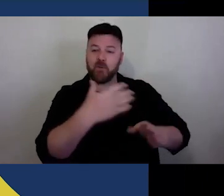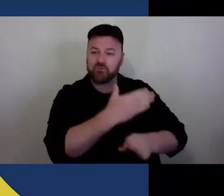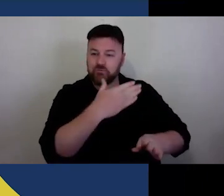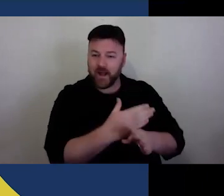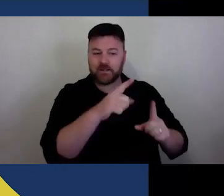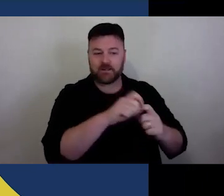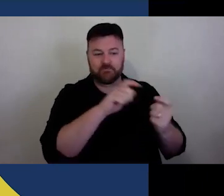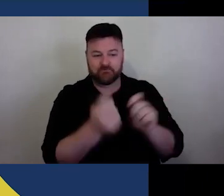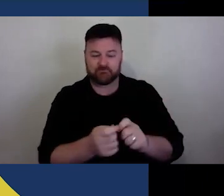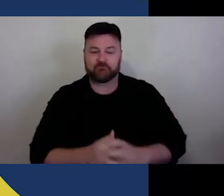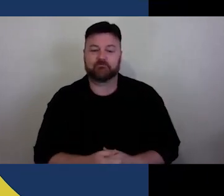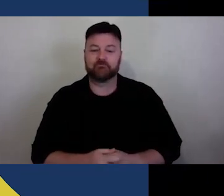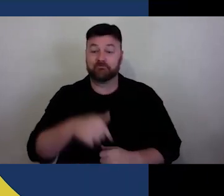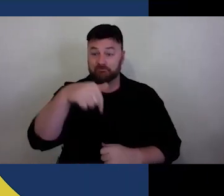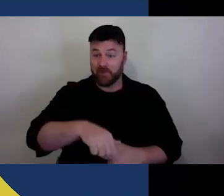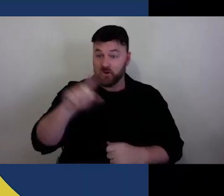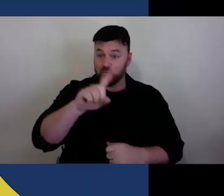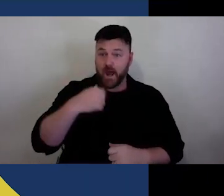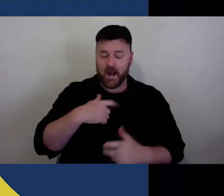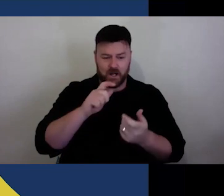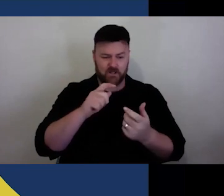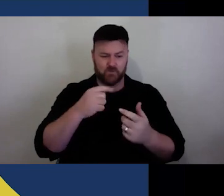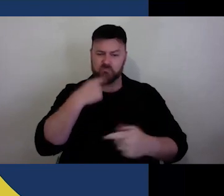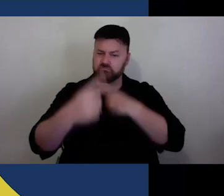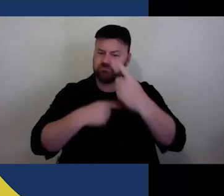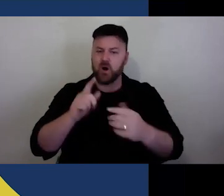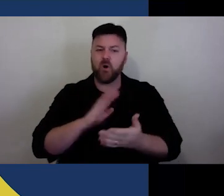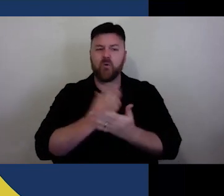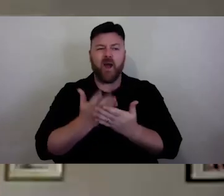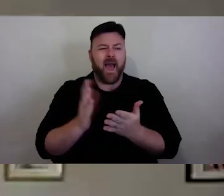practice adaption and thinking how we collaborate during these times.